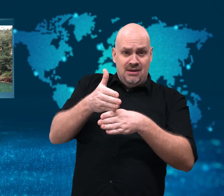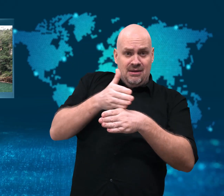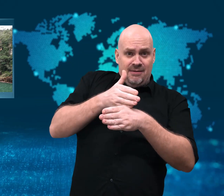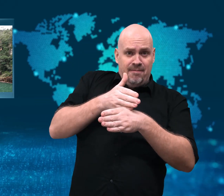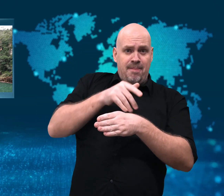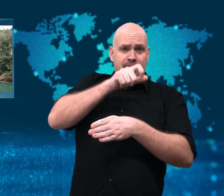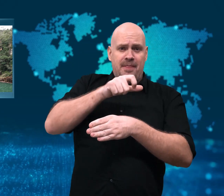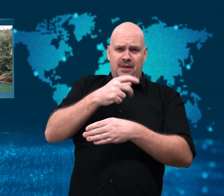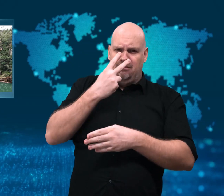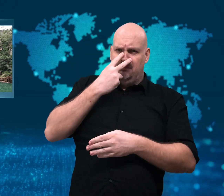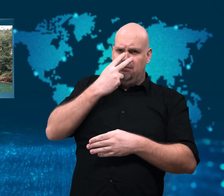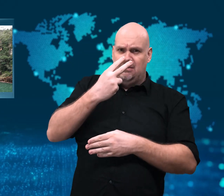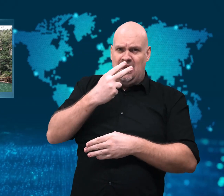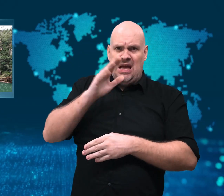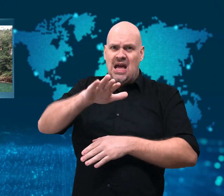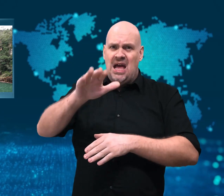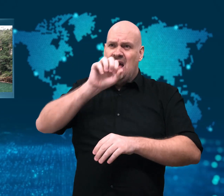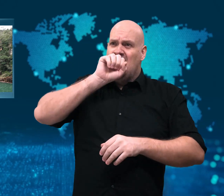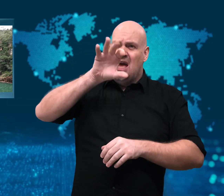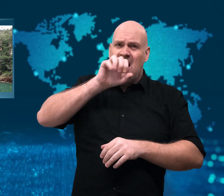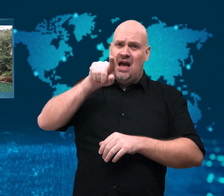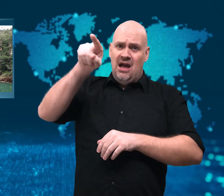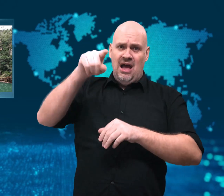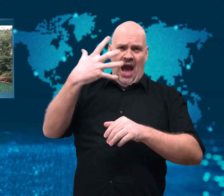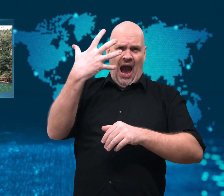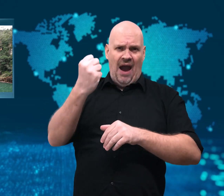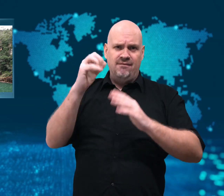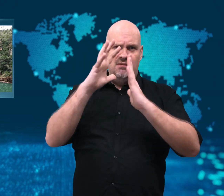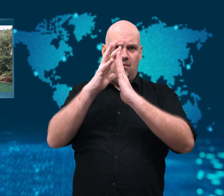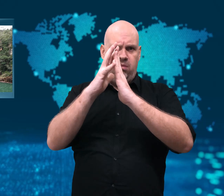Minutes before the huge piece fell,